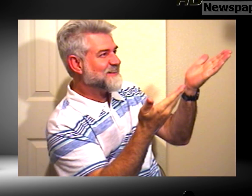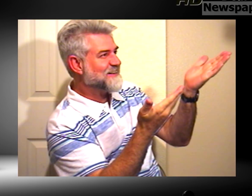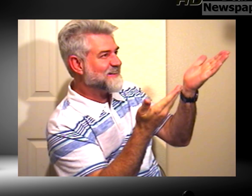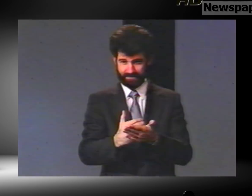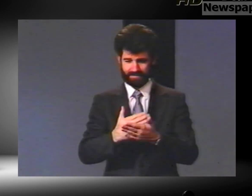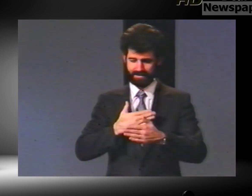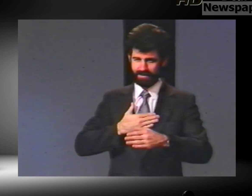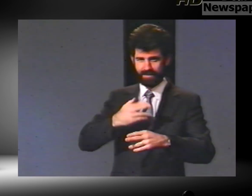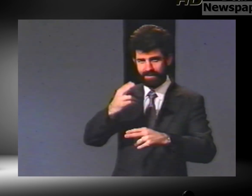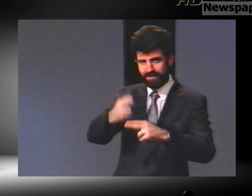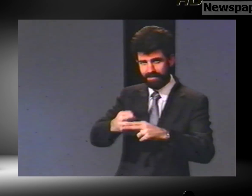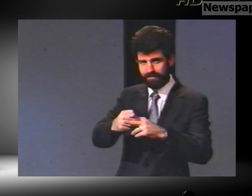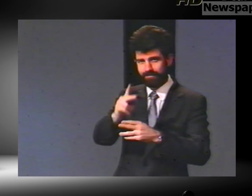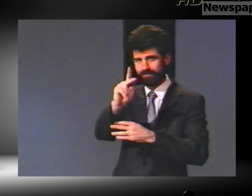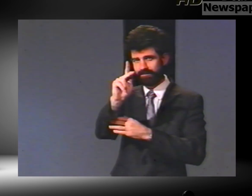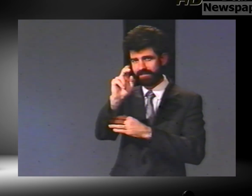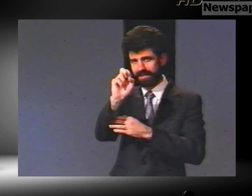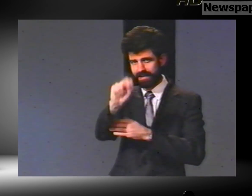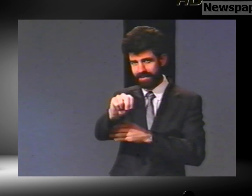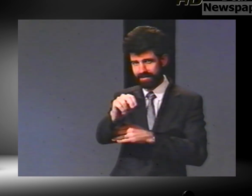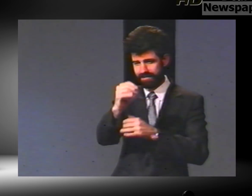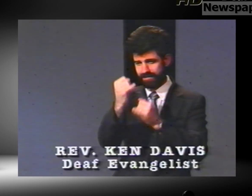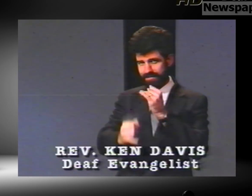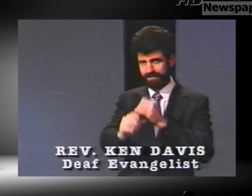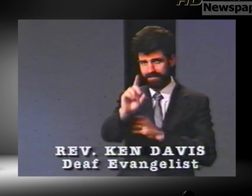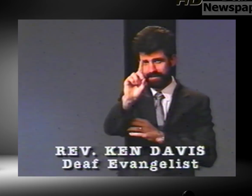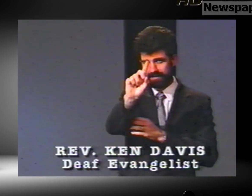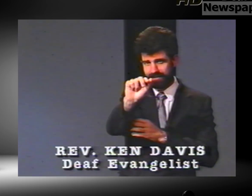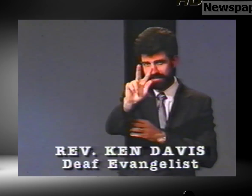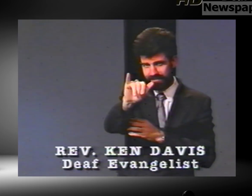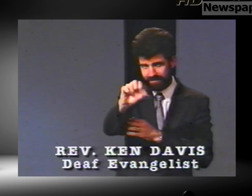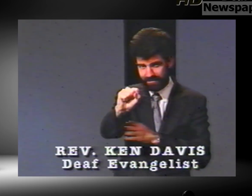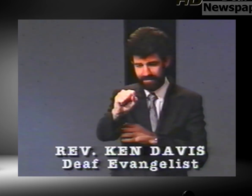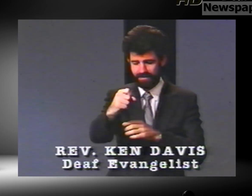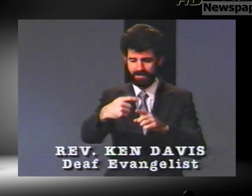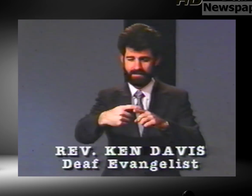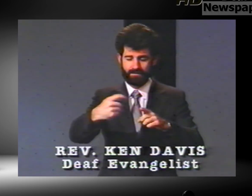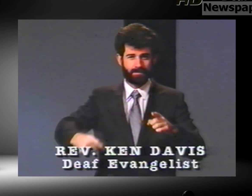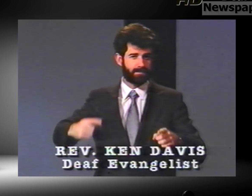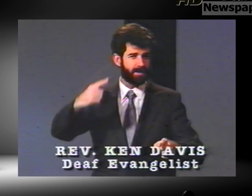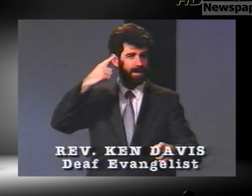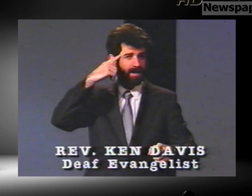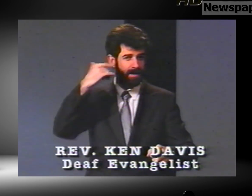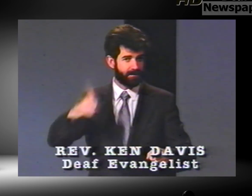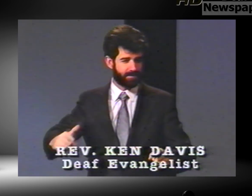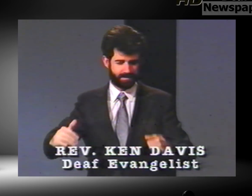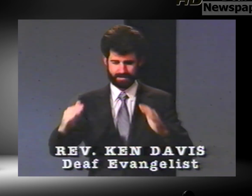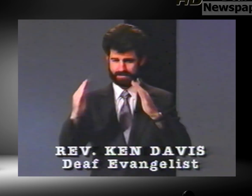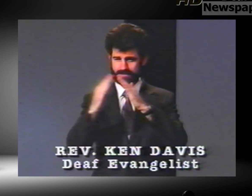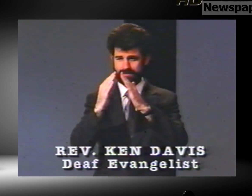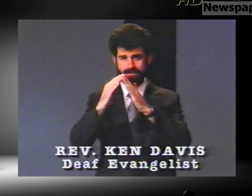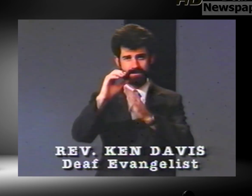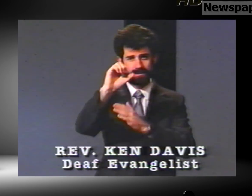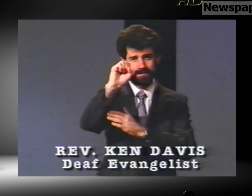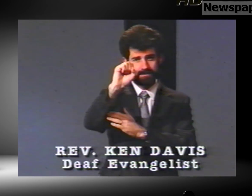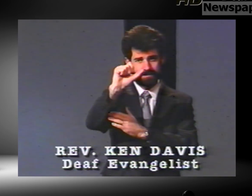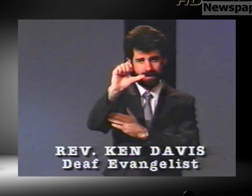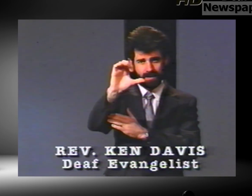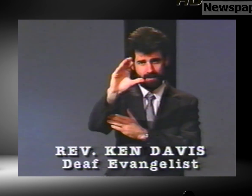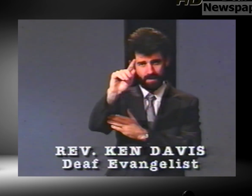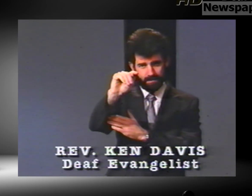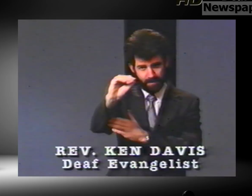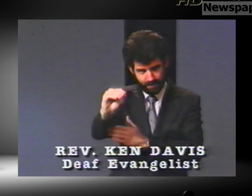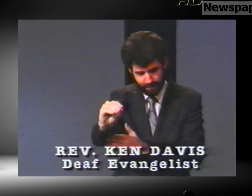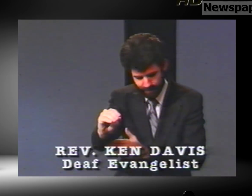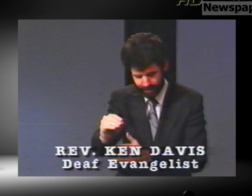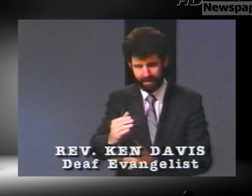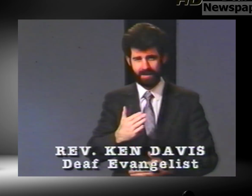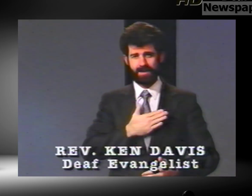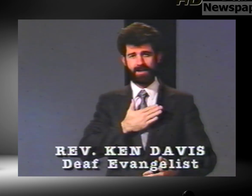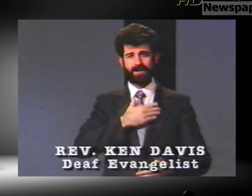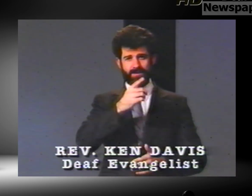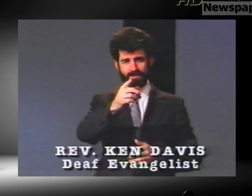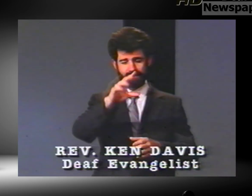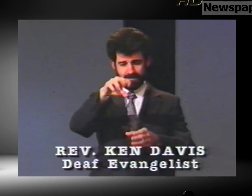My name is Ken Davis from Colorado Springs, Colorado.